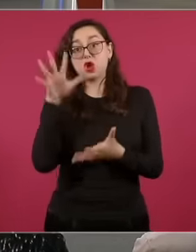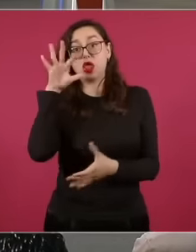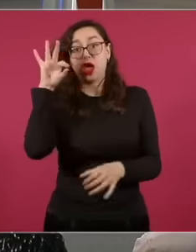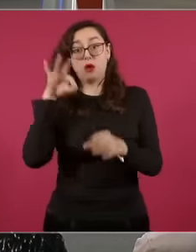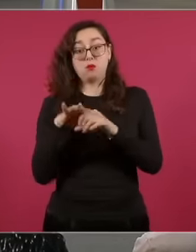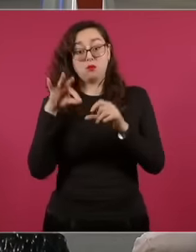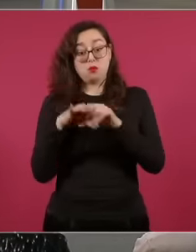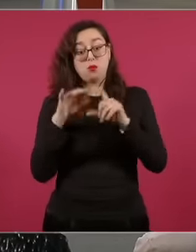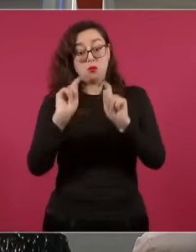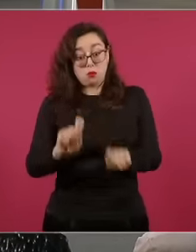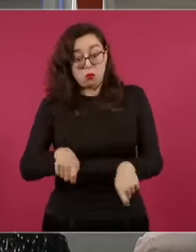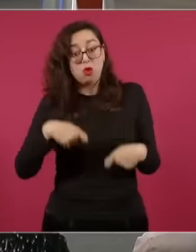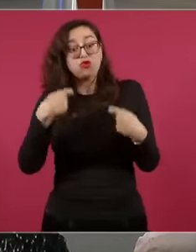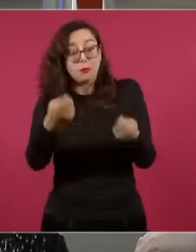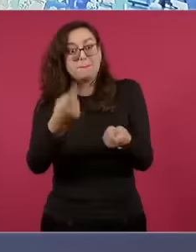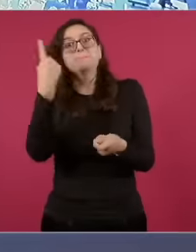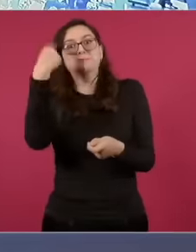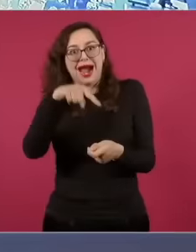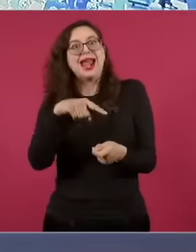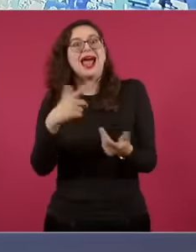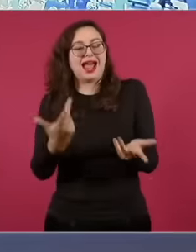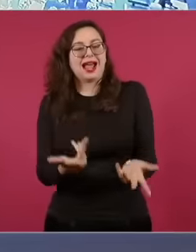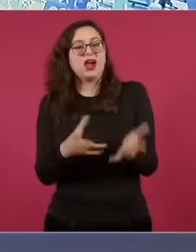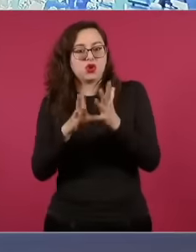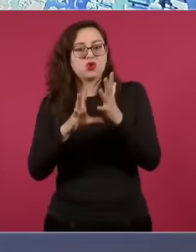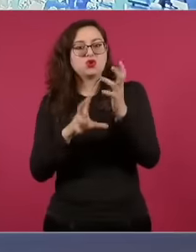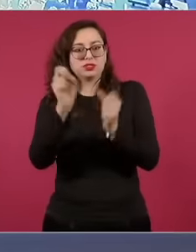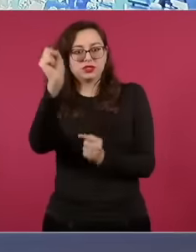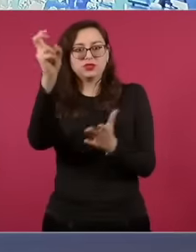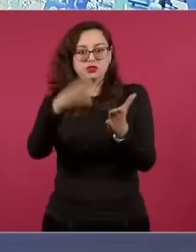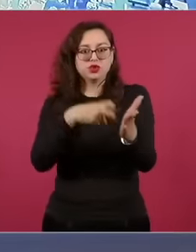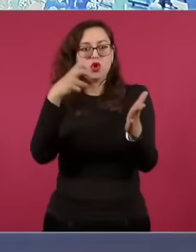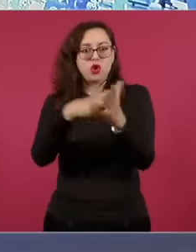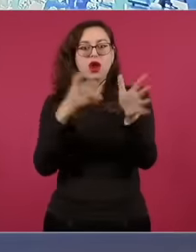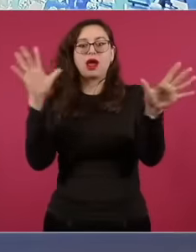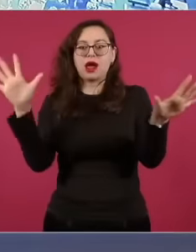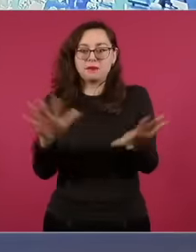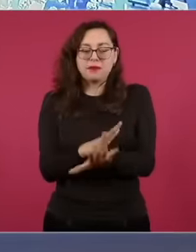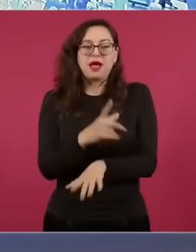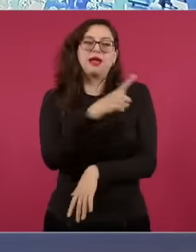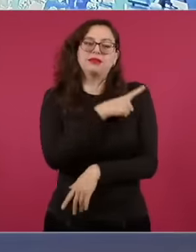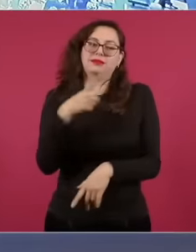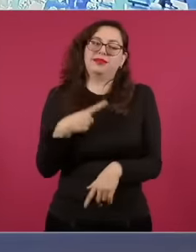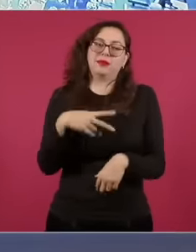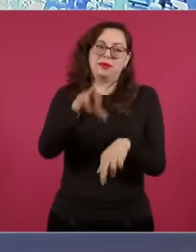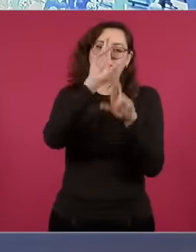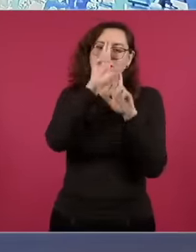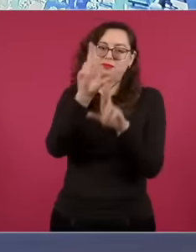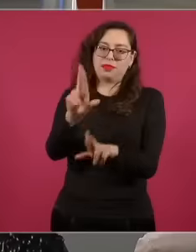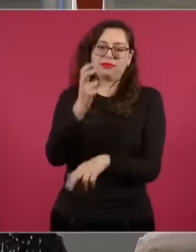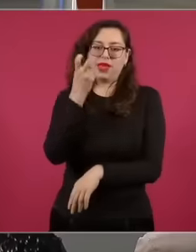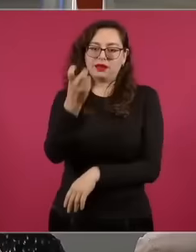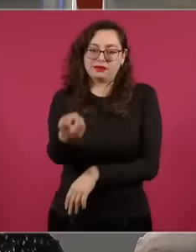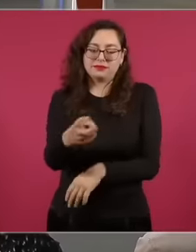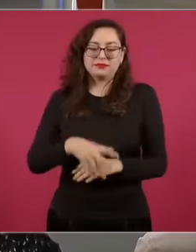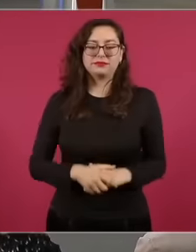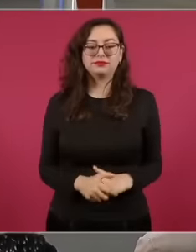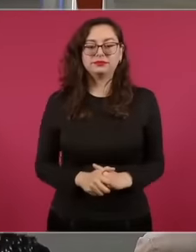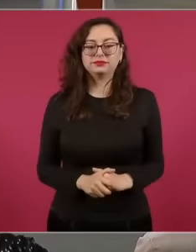to be able to reform our power judicial that the popular will be respected is how much